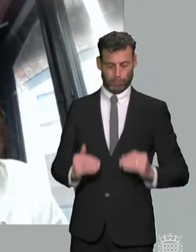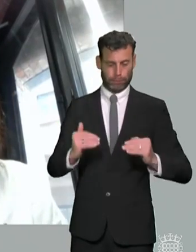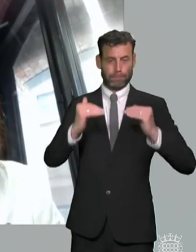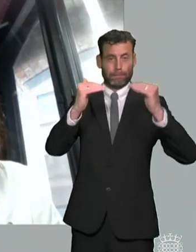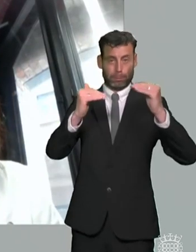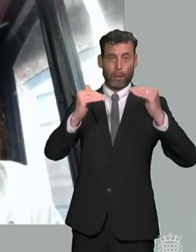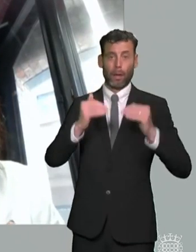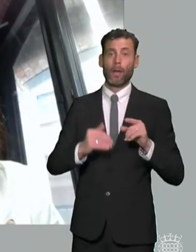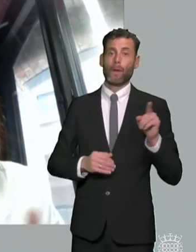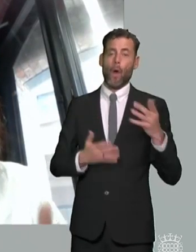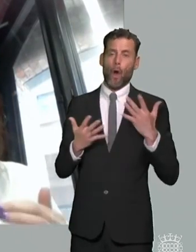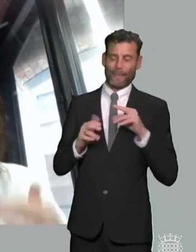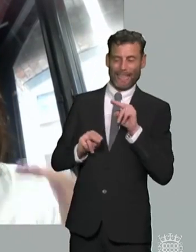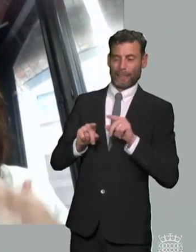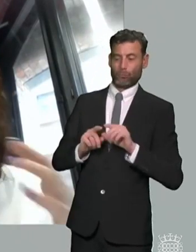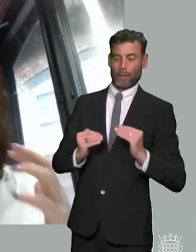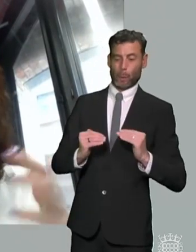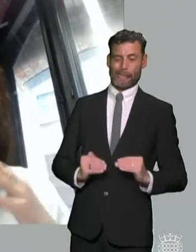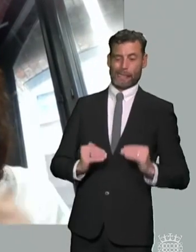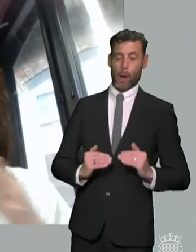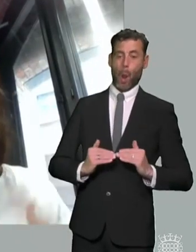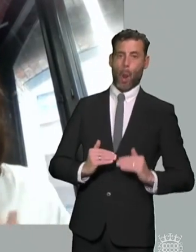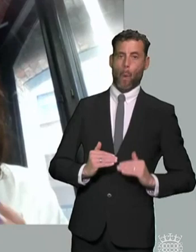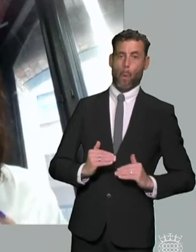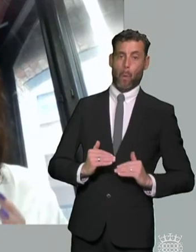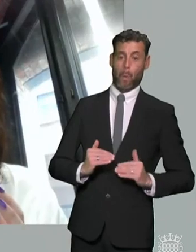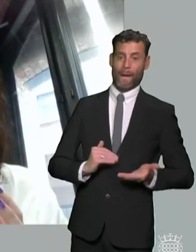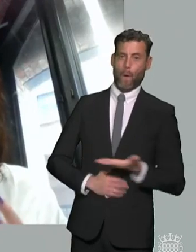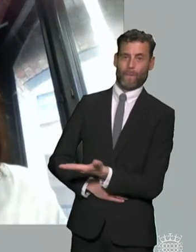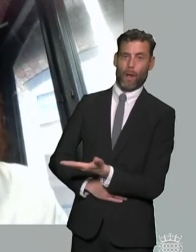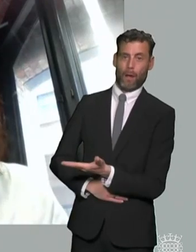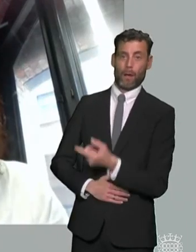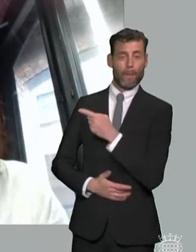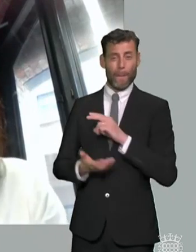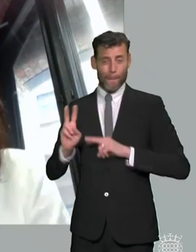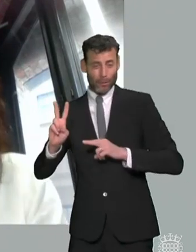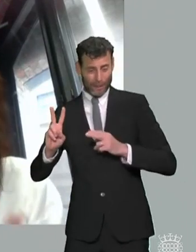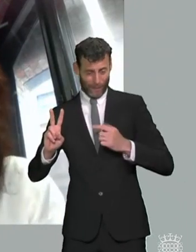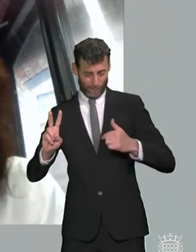and that that parents are having to fight to get out of funding bans because and that the funding